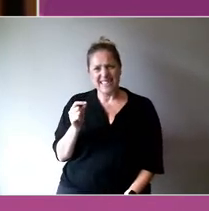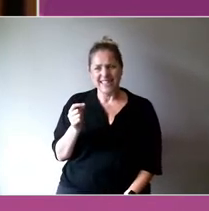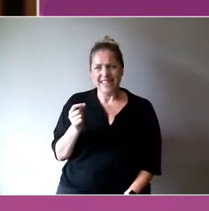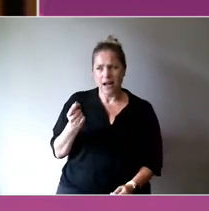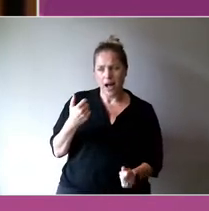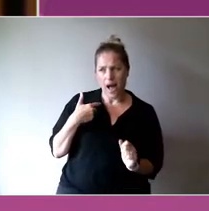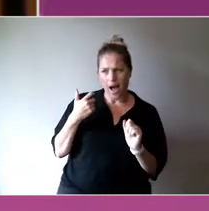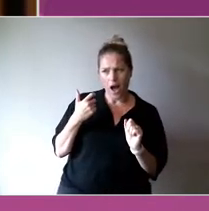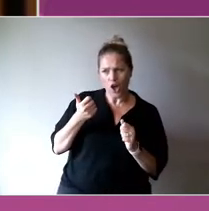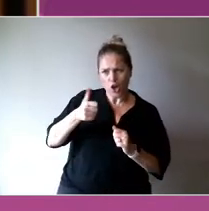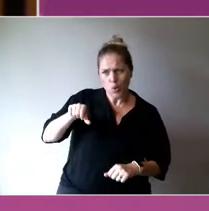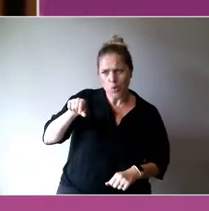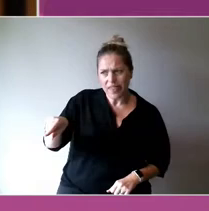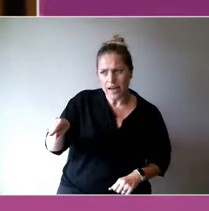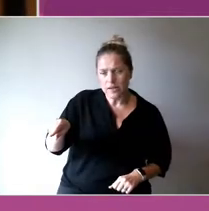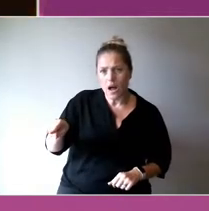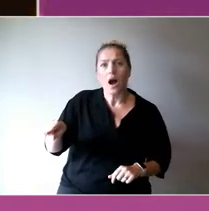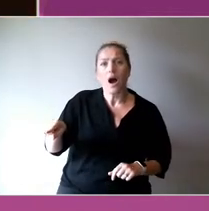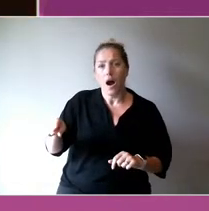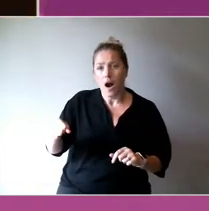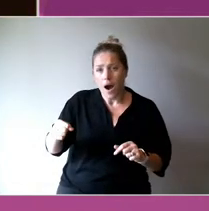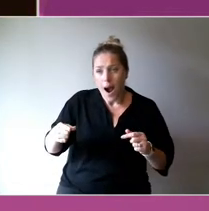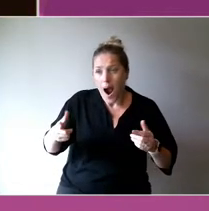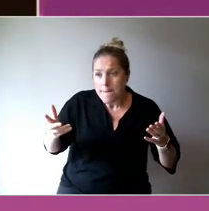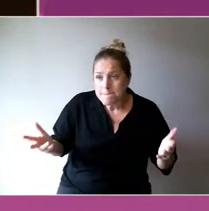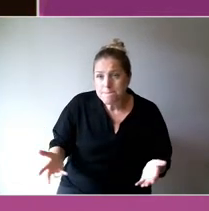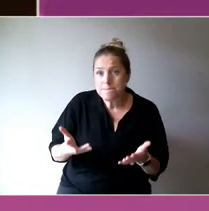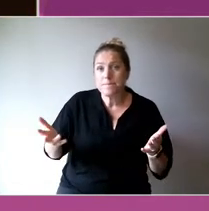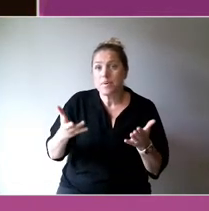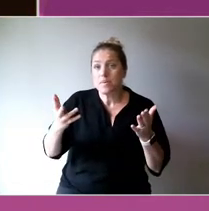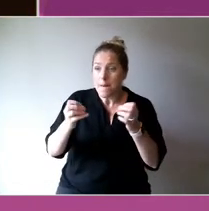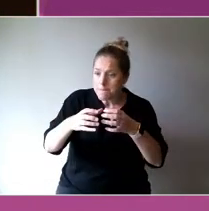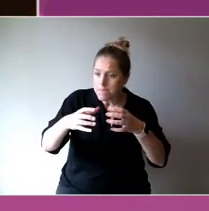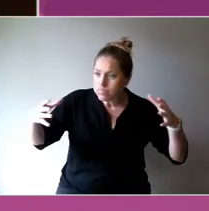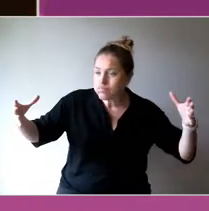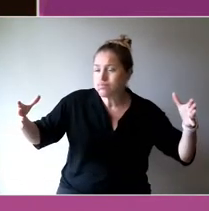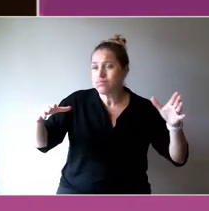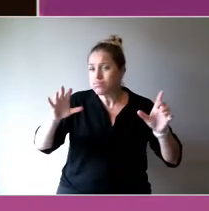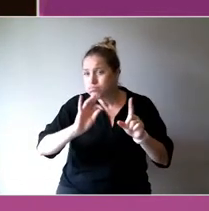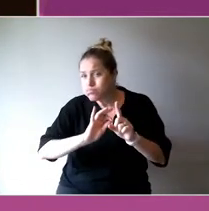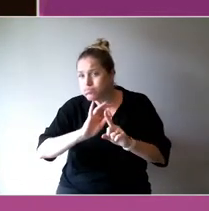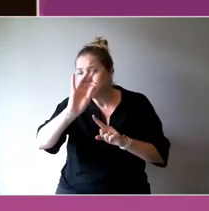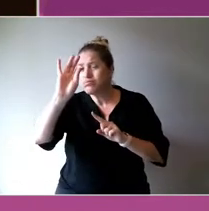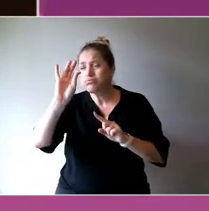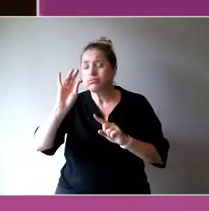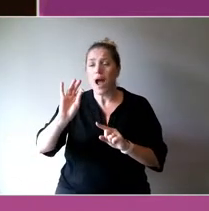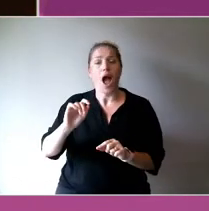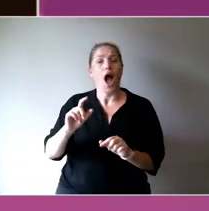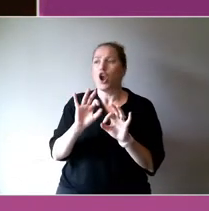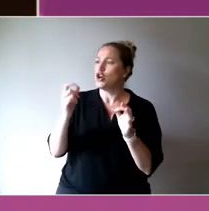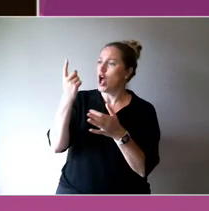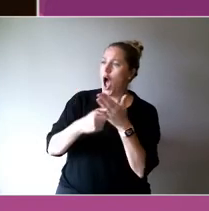How do we take it from these great case studies, and turn it into a programmatic thinking?